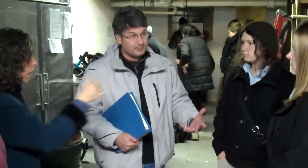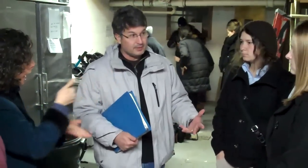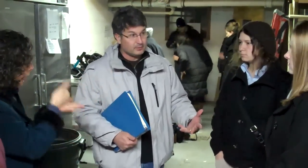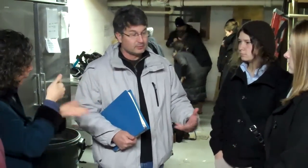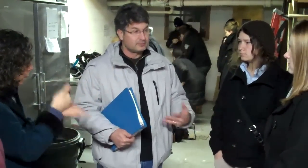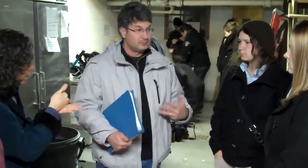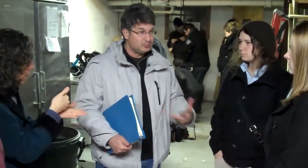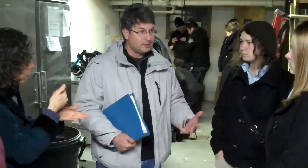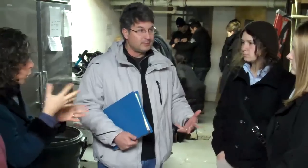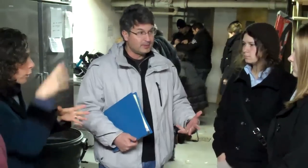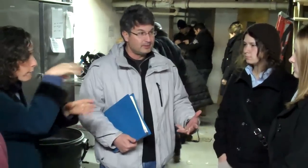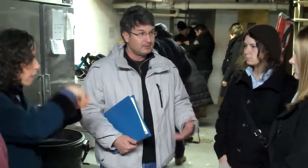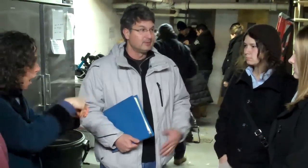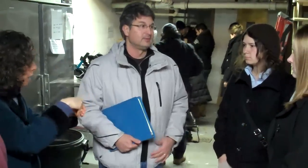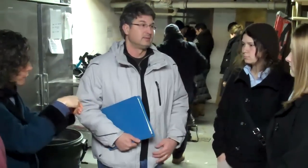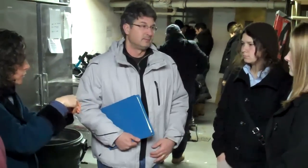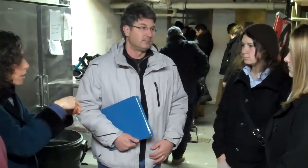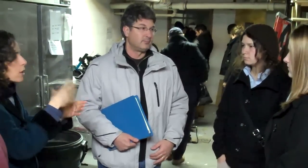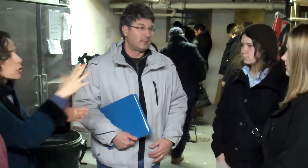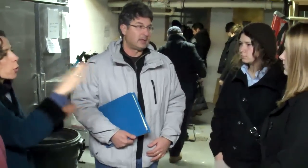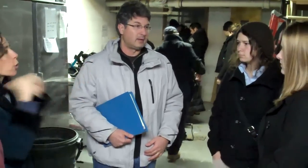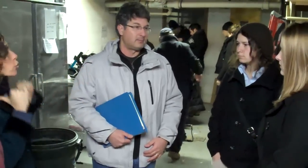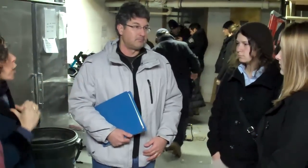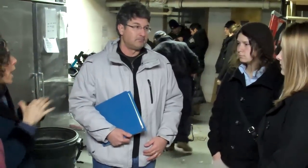to give people a chance to say something or do something